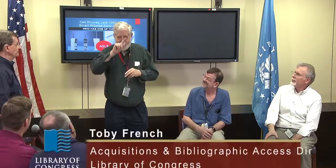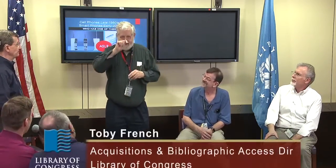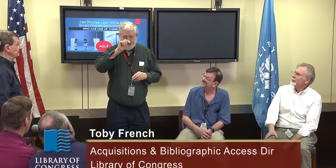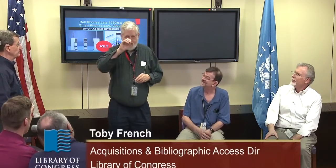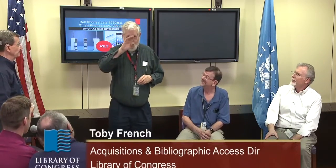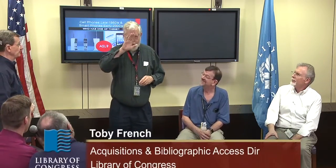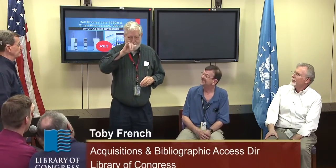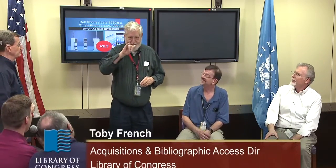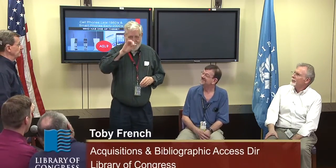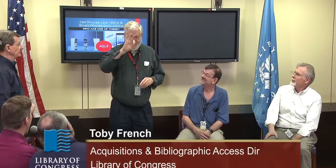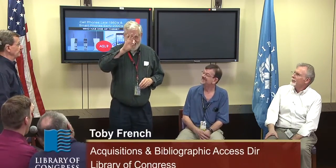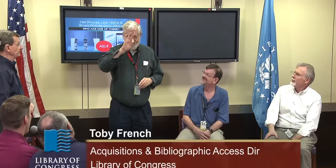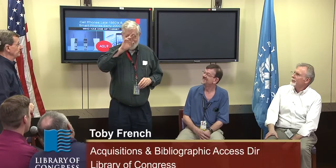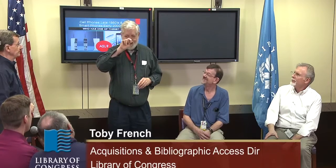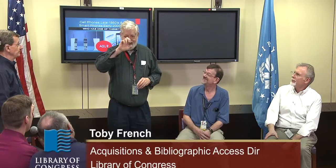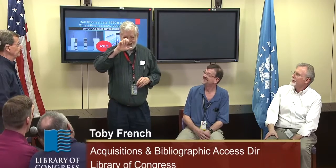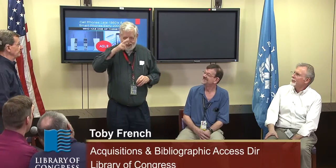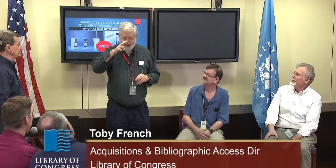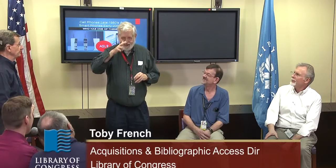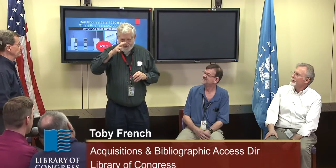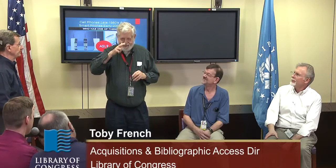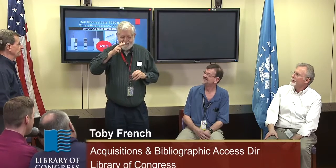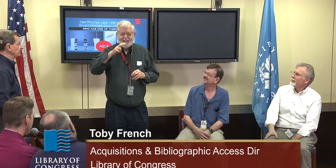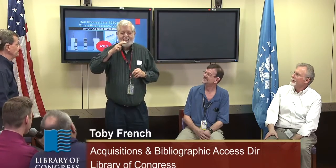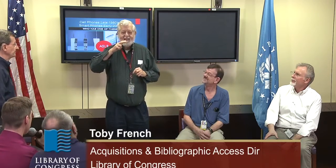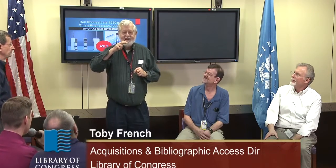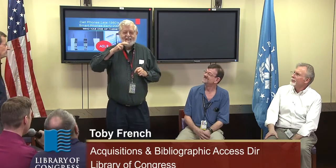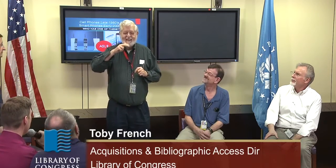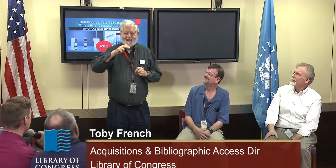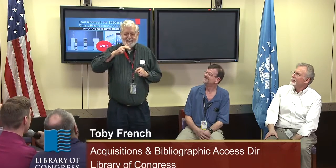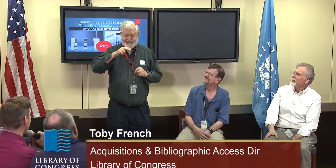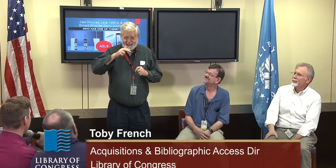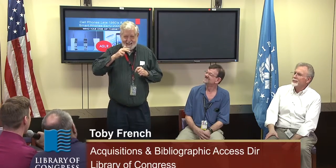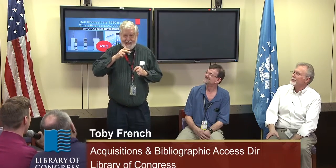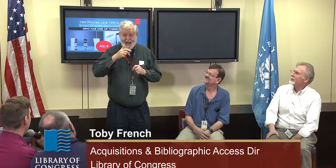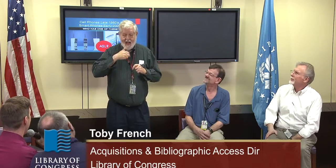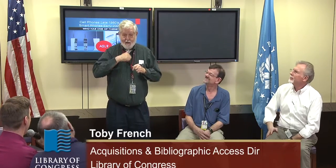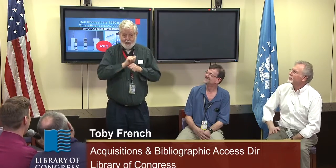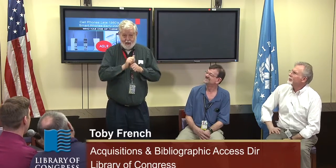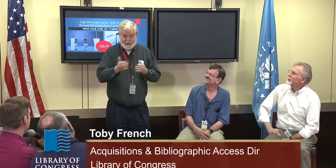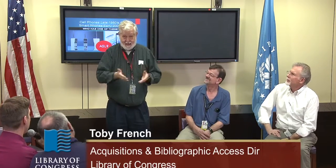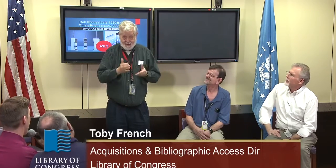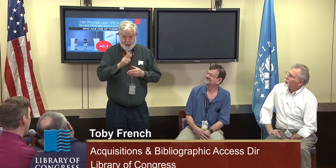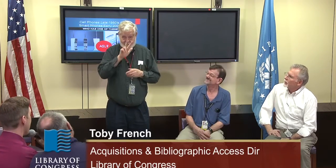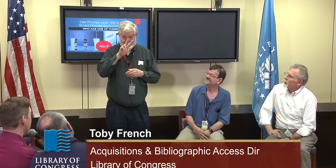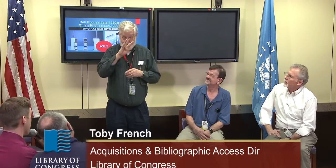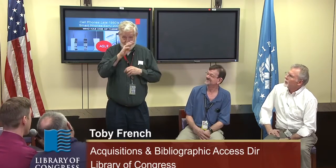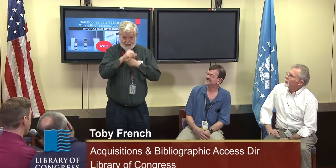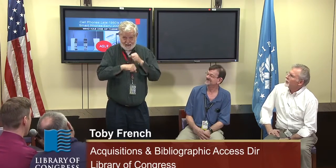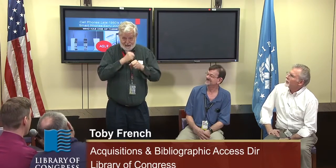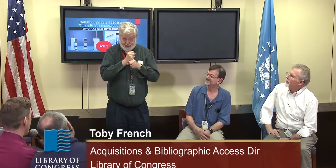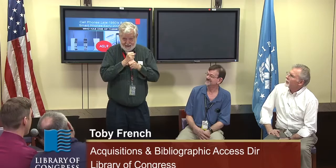Toby French: Hello everybody. I'm Toby French and I have worked with the library